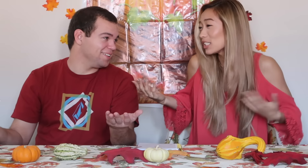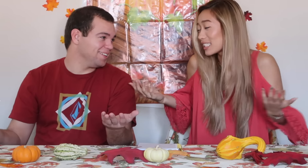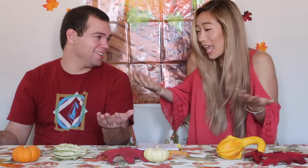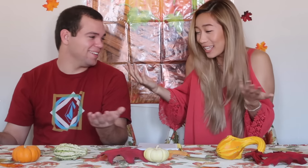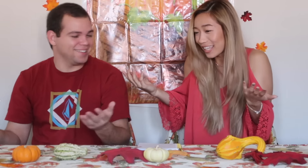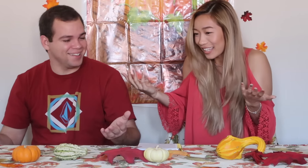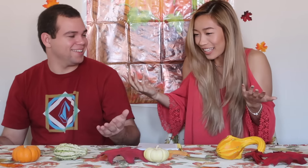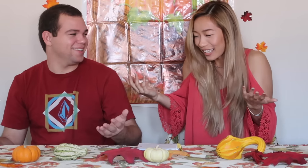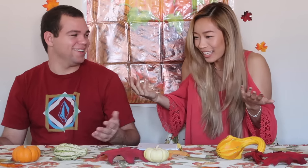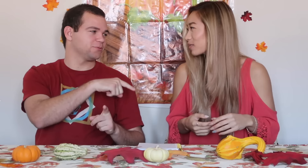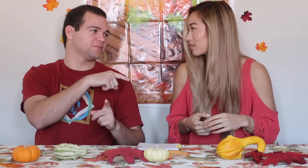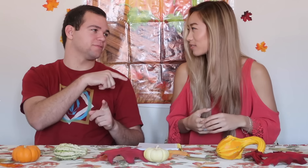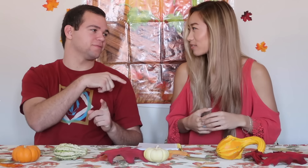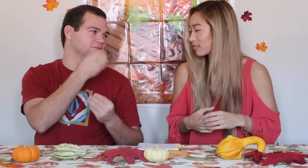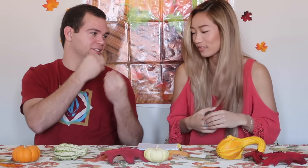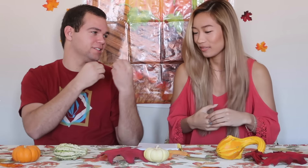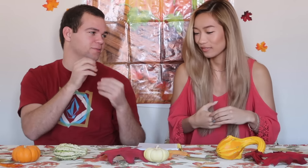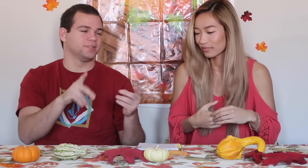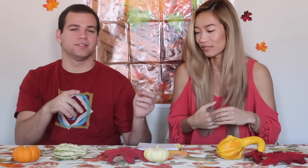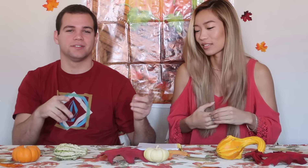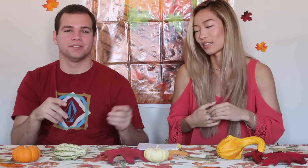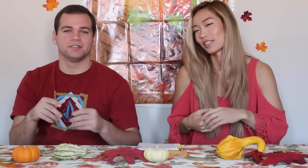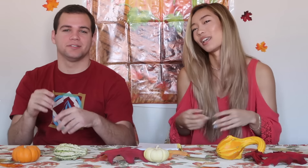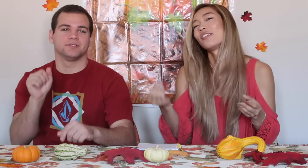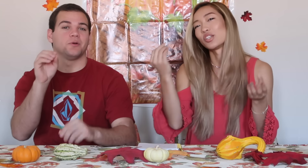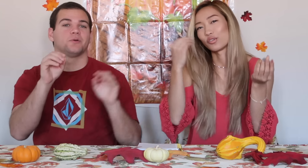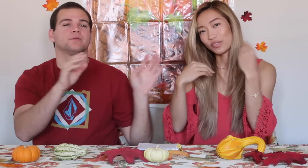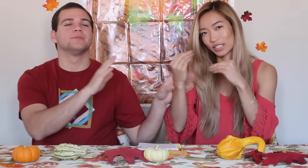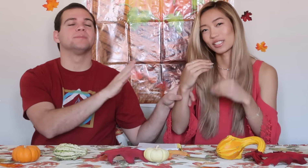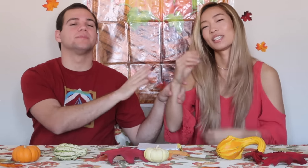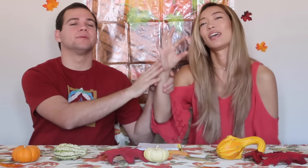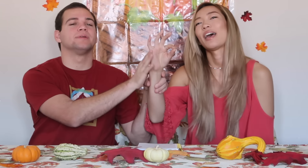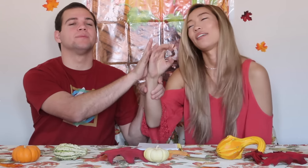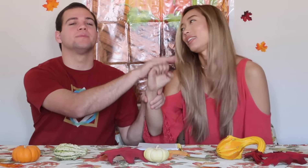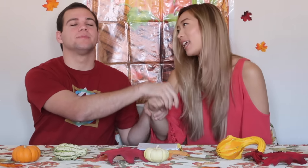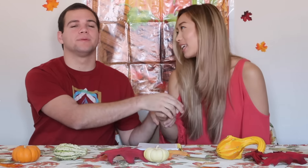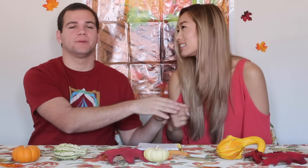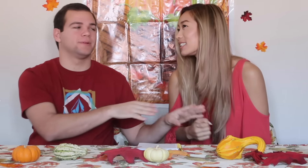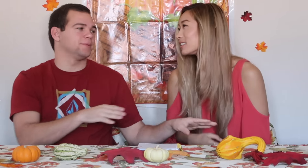I'm just SAYING! Feast, okay so Feast wait wait wait F-E-AST